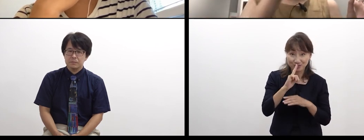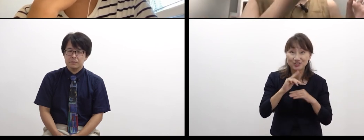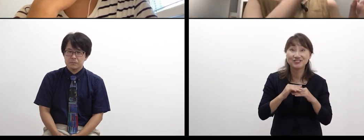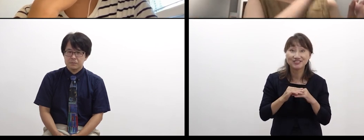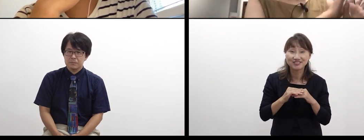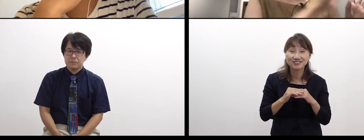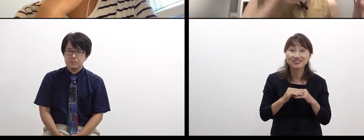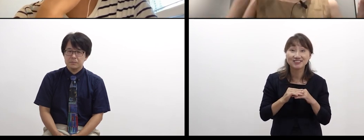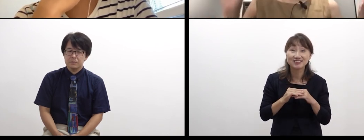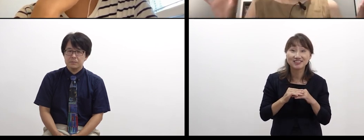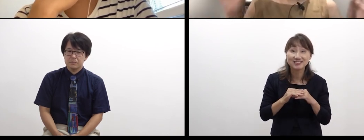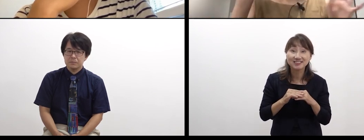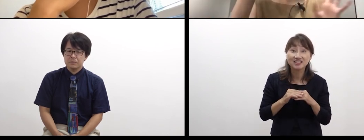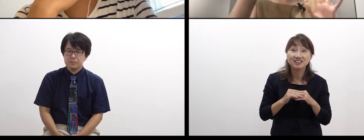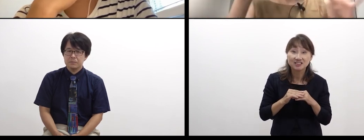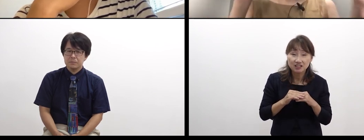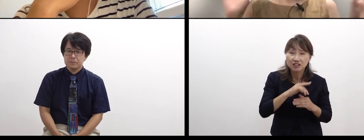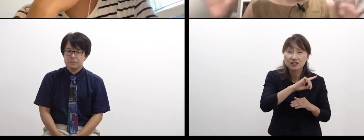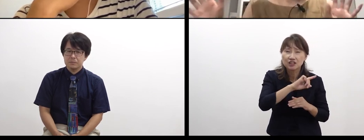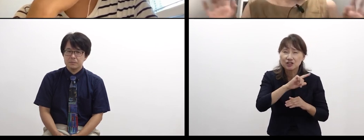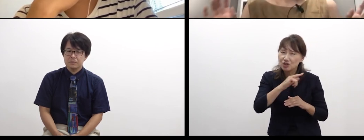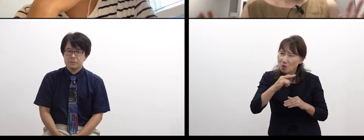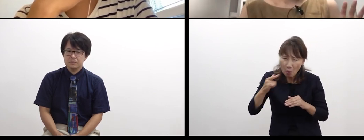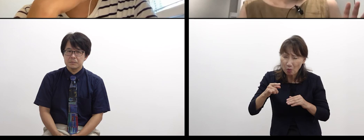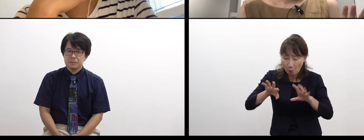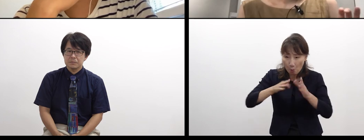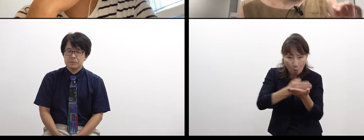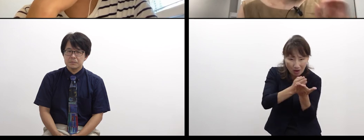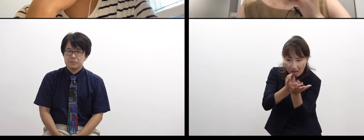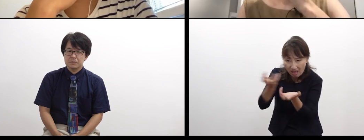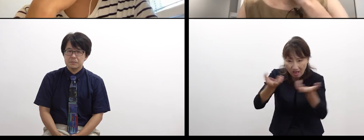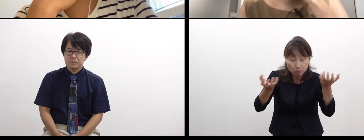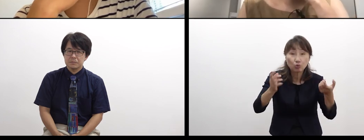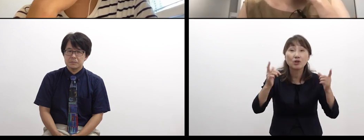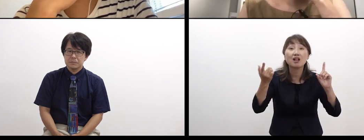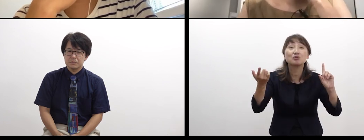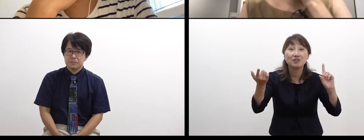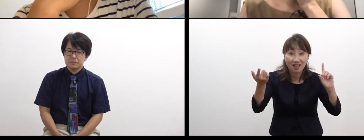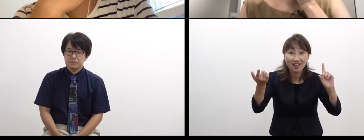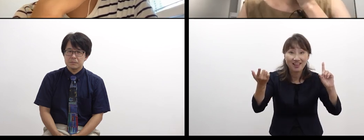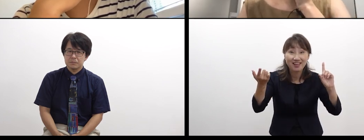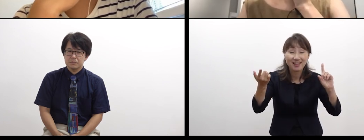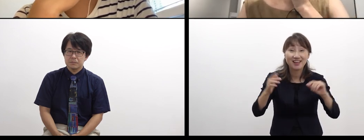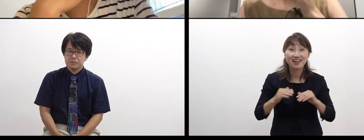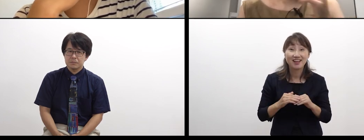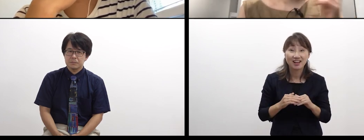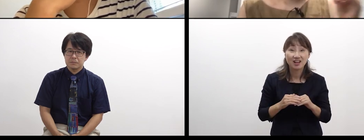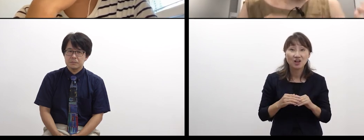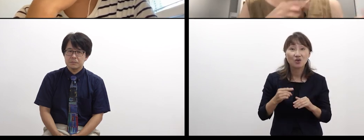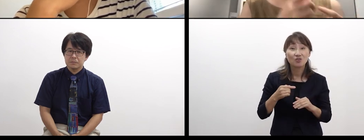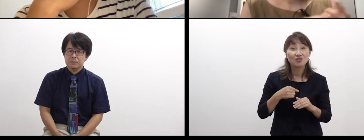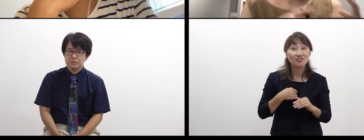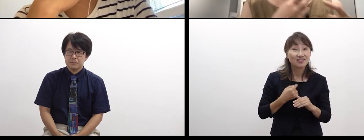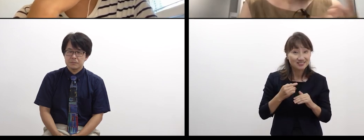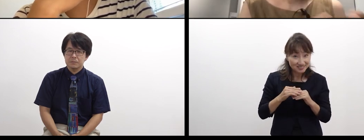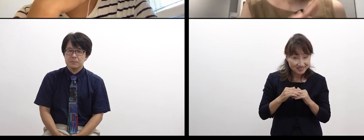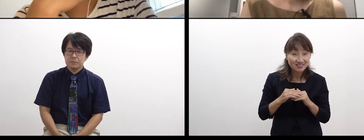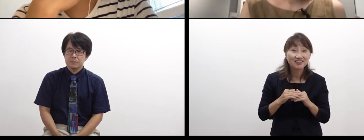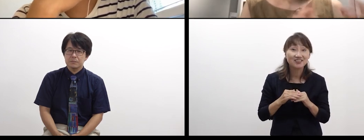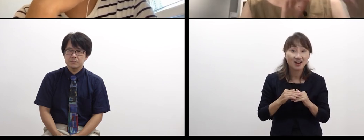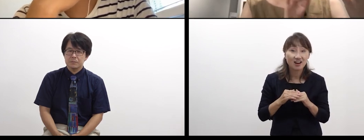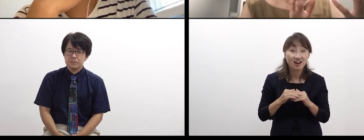which we can hear. It’s more like worlds are generated in my relationship